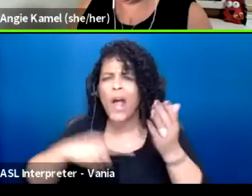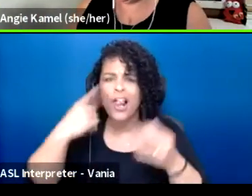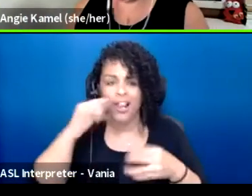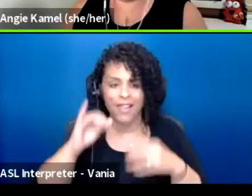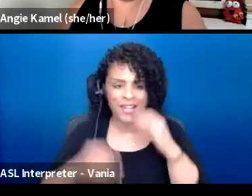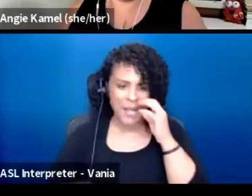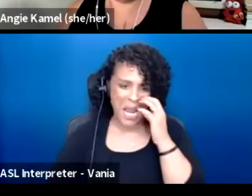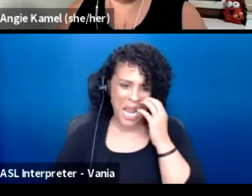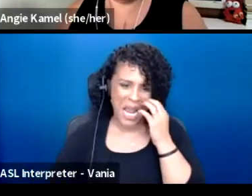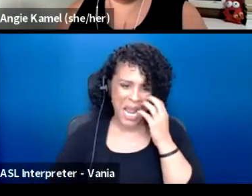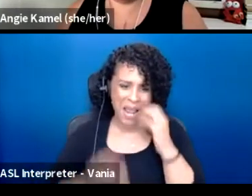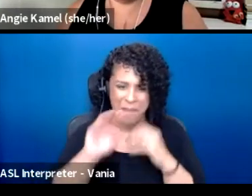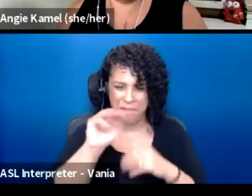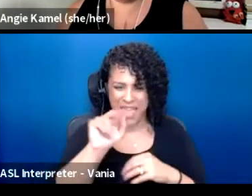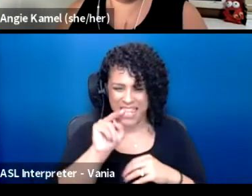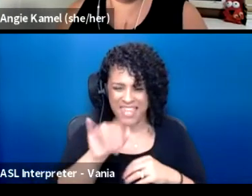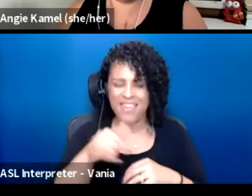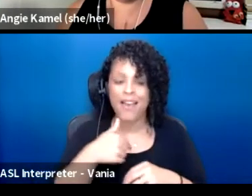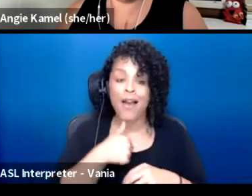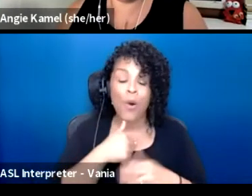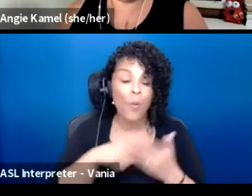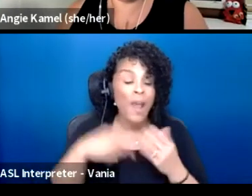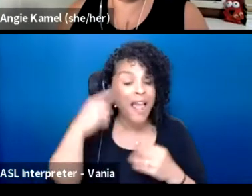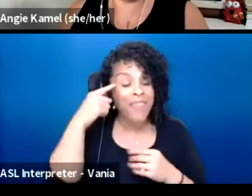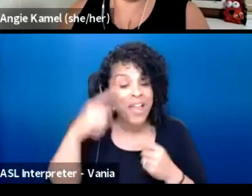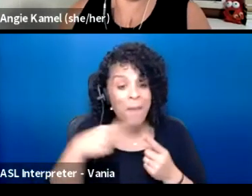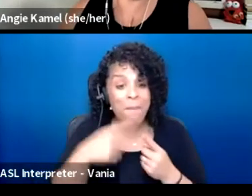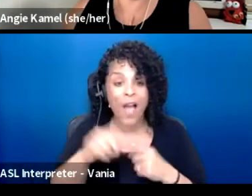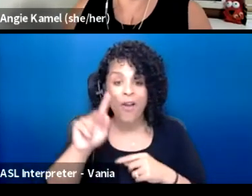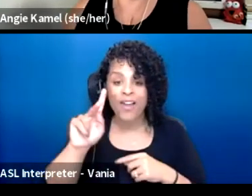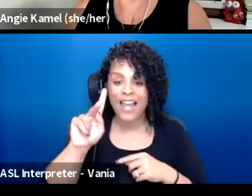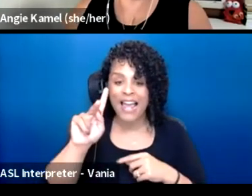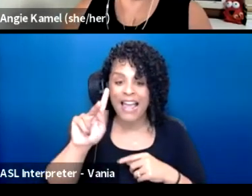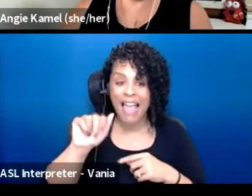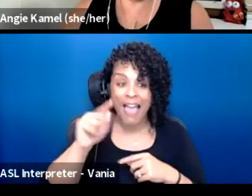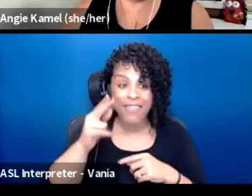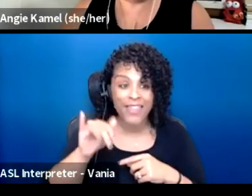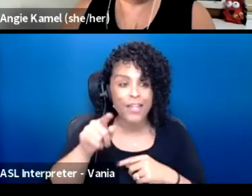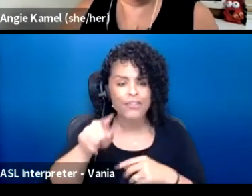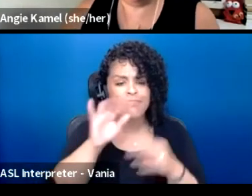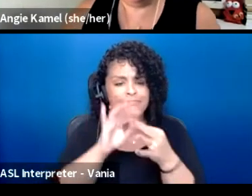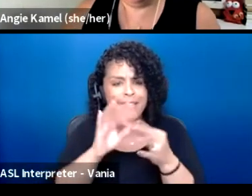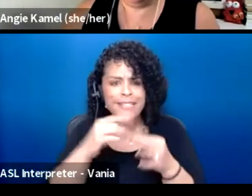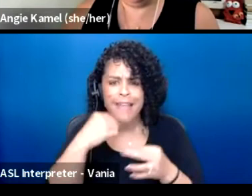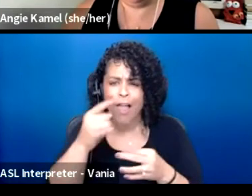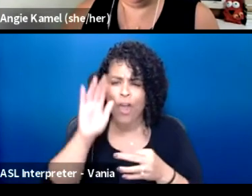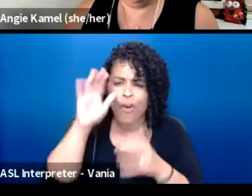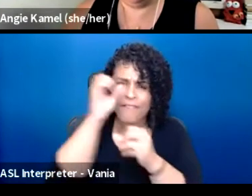All I could think of when Kathy was telling her story and vision is that it's so complete.